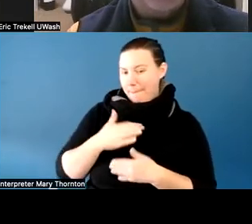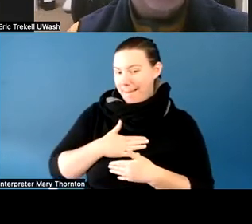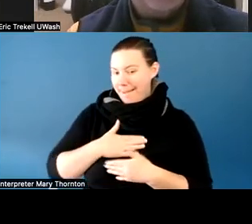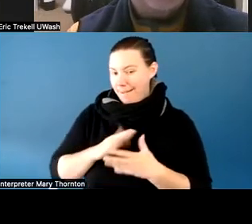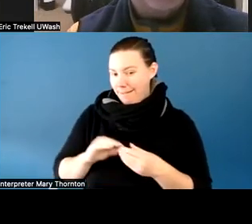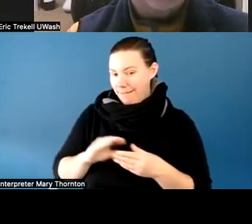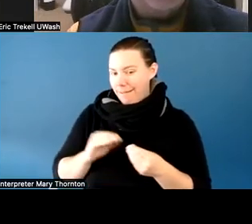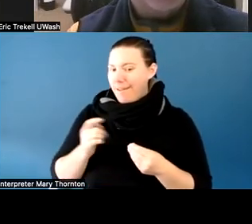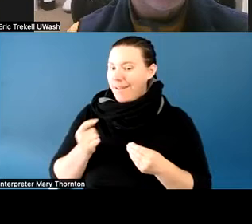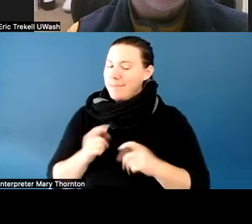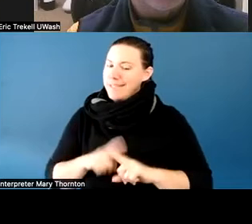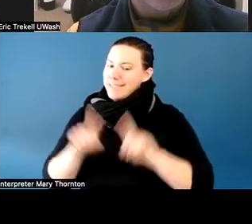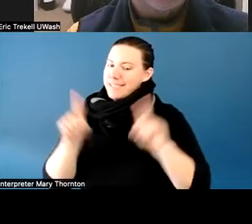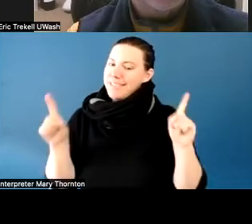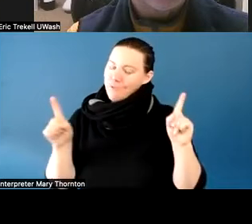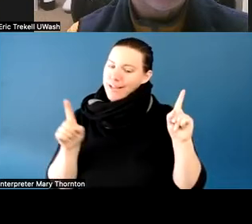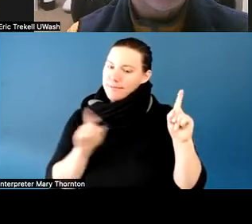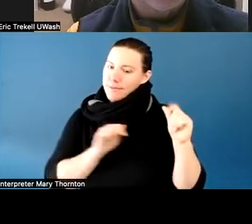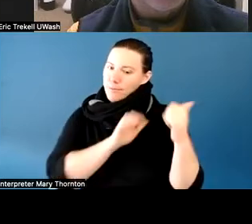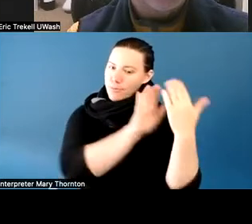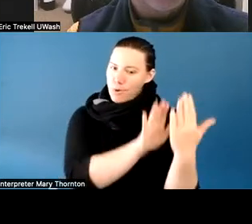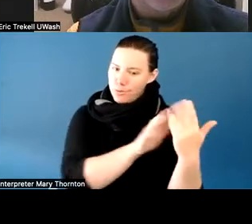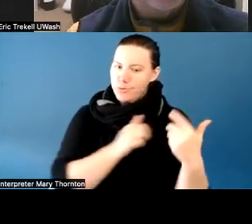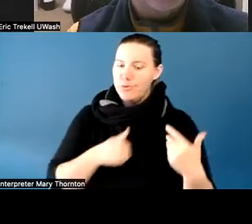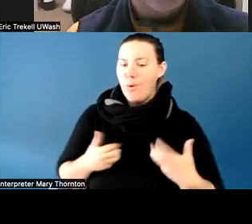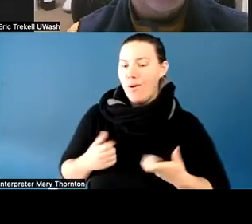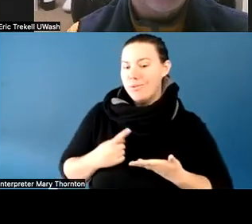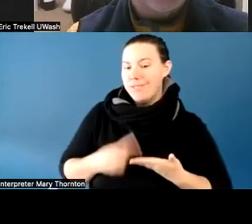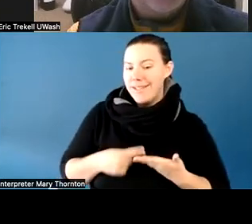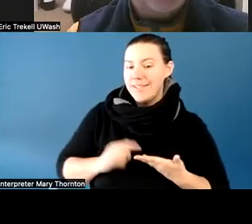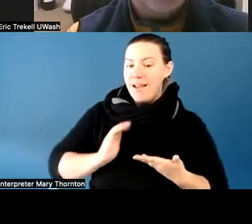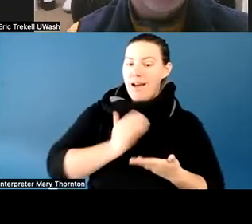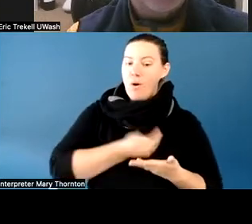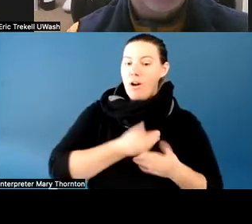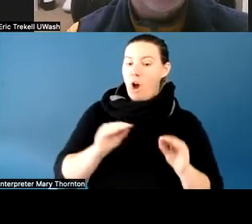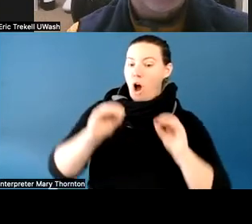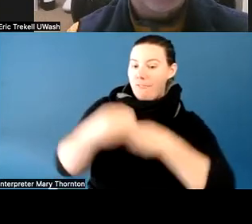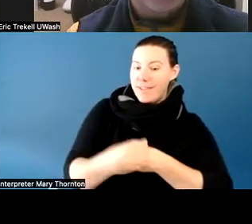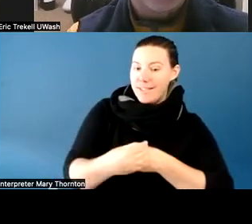our offices are kind of charged to do with students and accommodations.